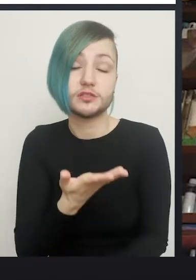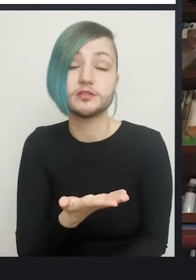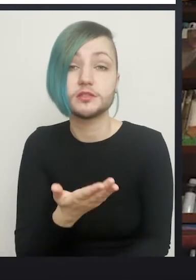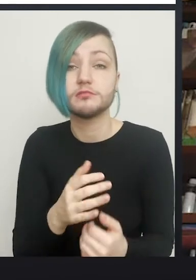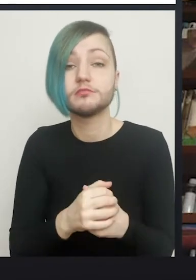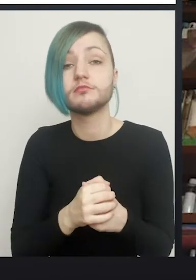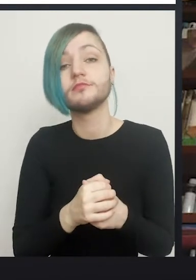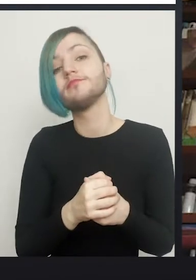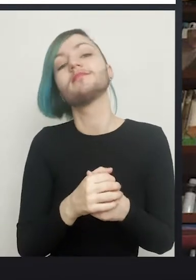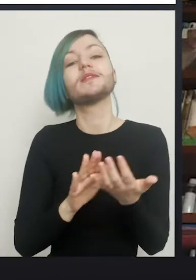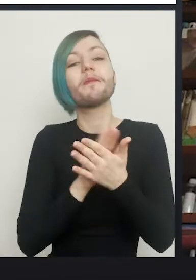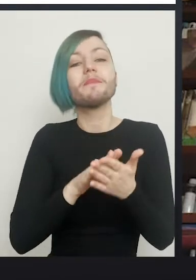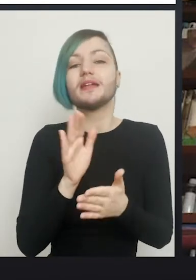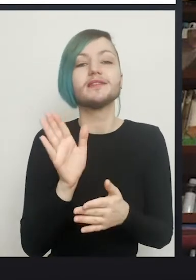they're all convinced they've got one for a while.